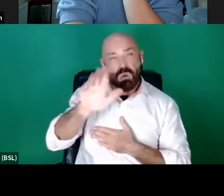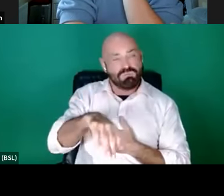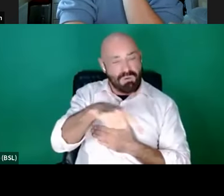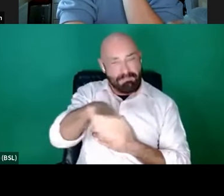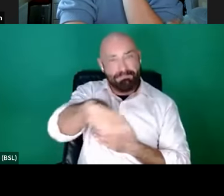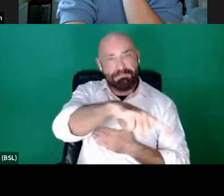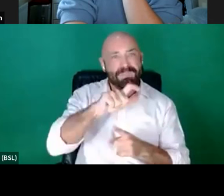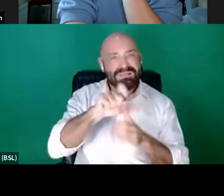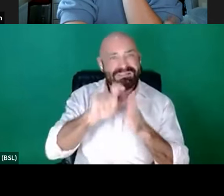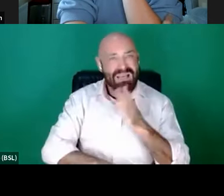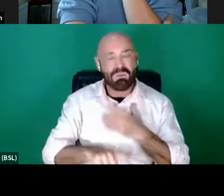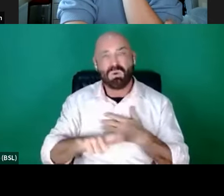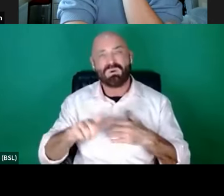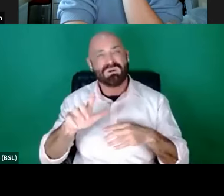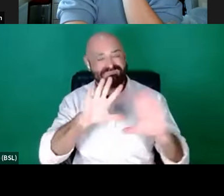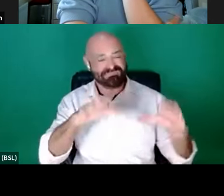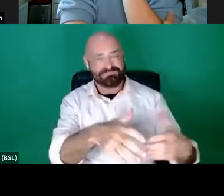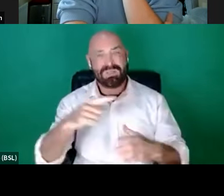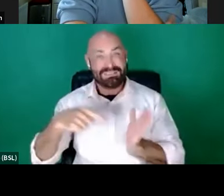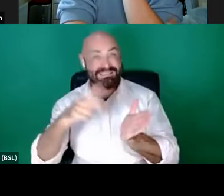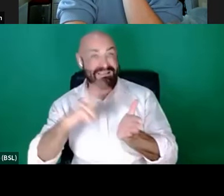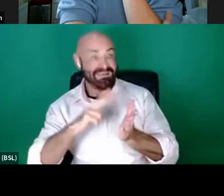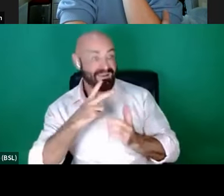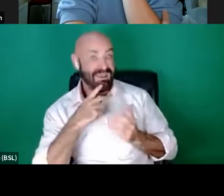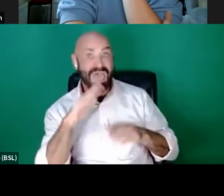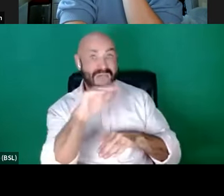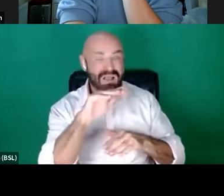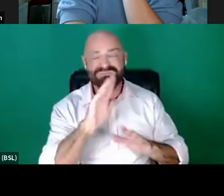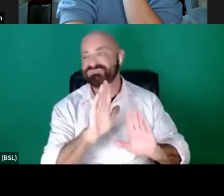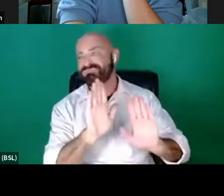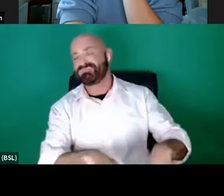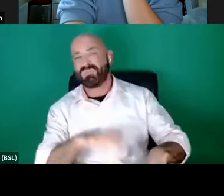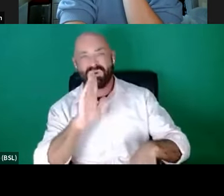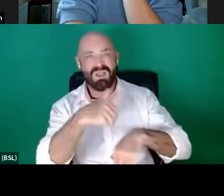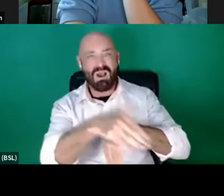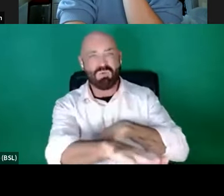overlooked by the TV industry and so the Writers' Access Group was set up to improve access